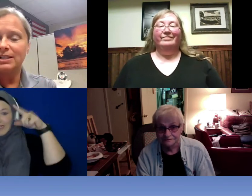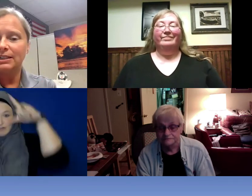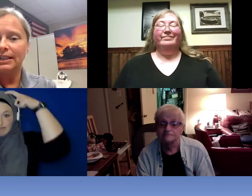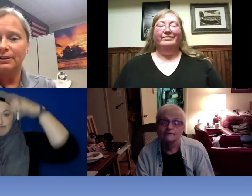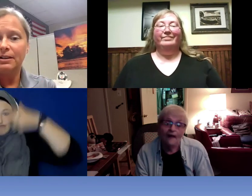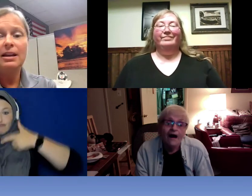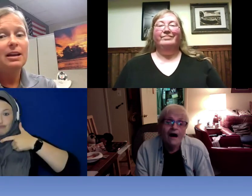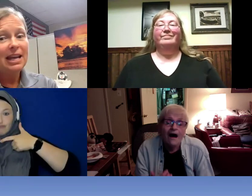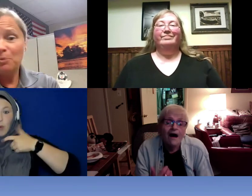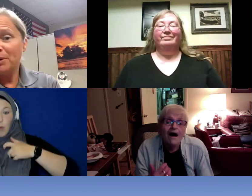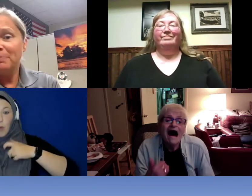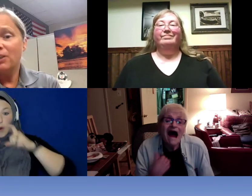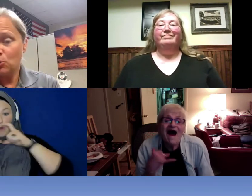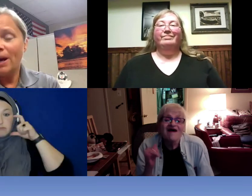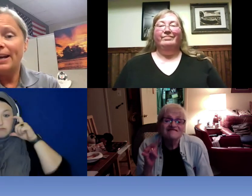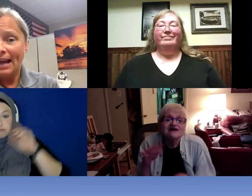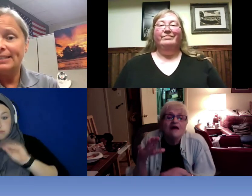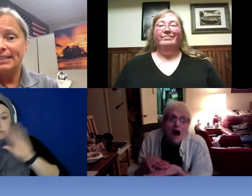clear it would be a great idea